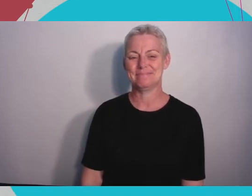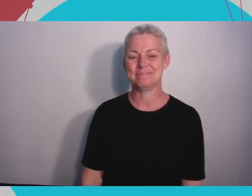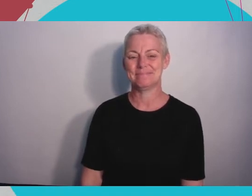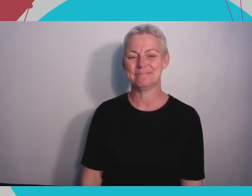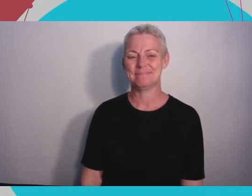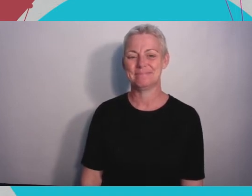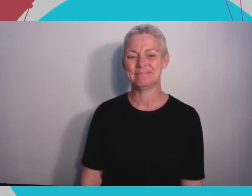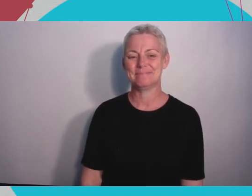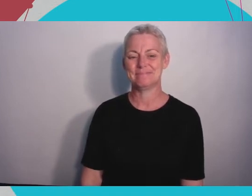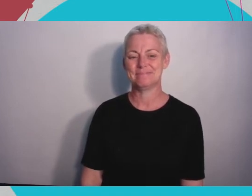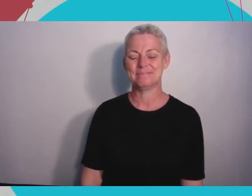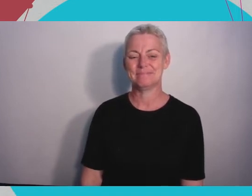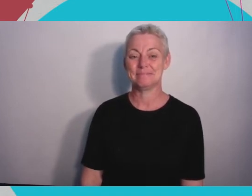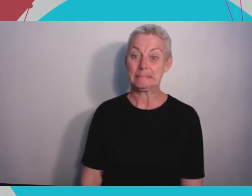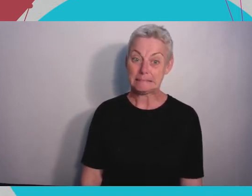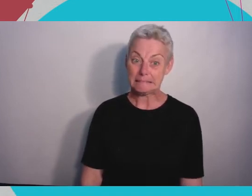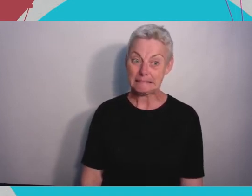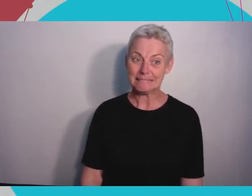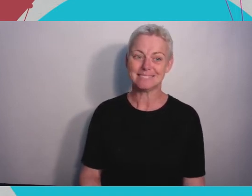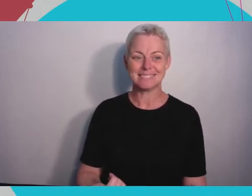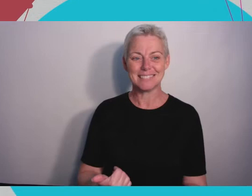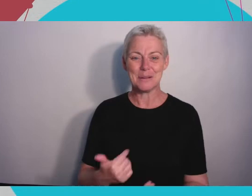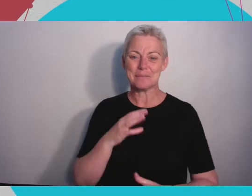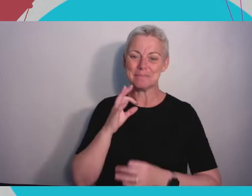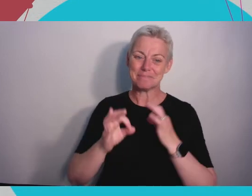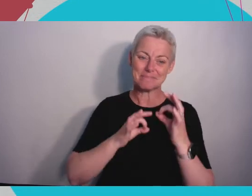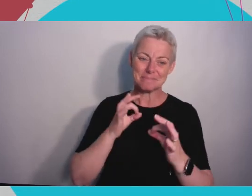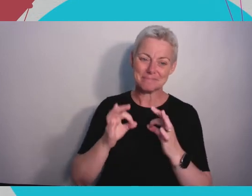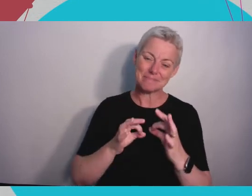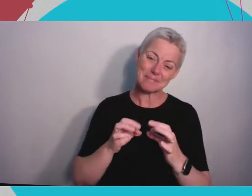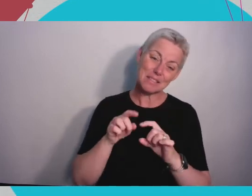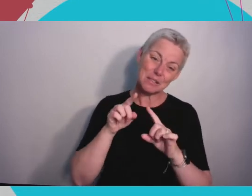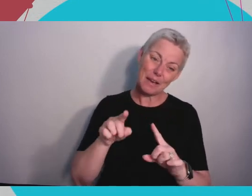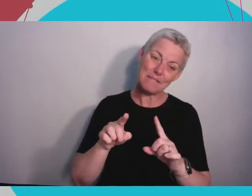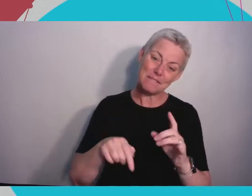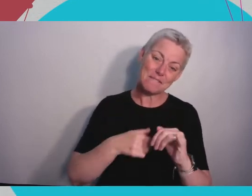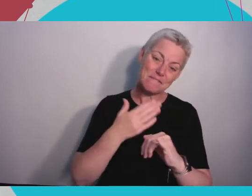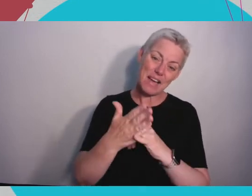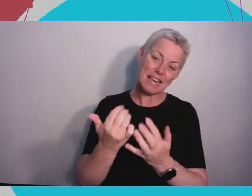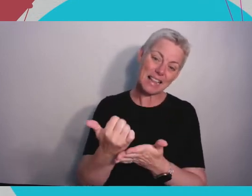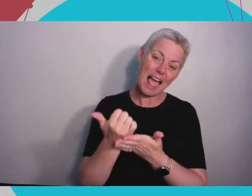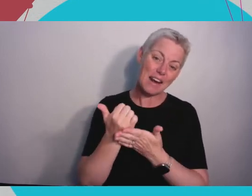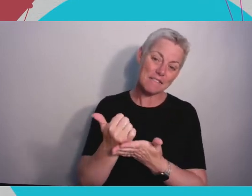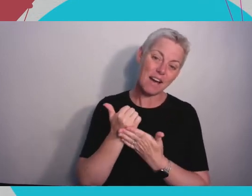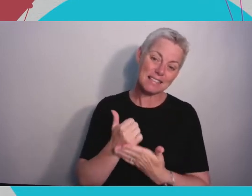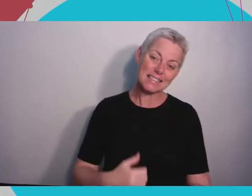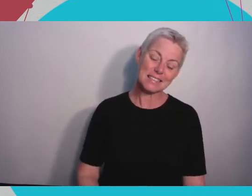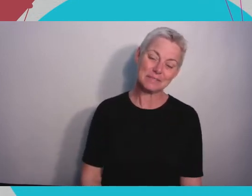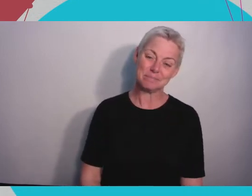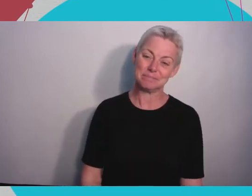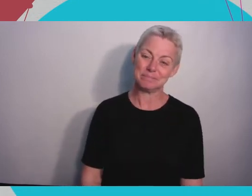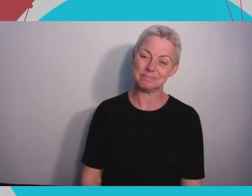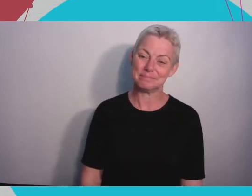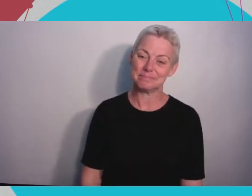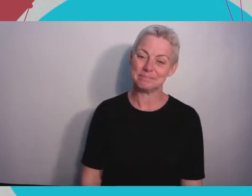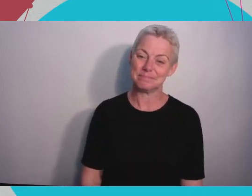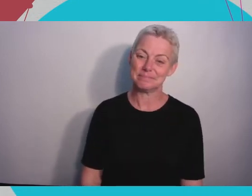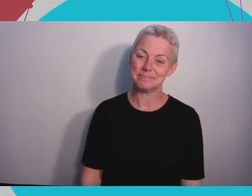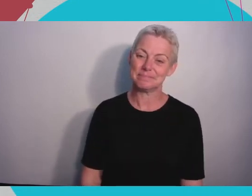questions at that point. Are there any final words of advice you'd like to offer to the final year students?